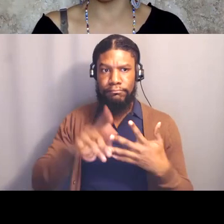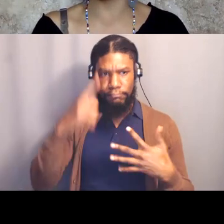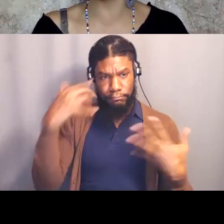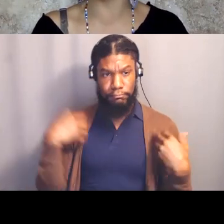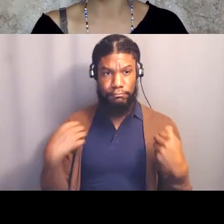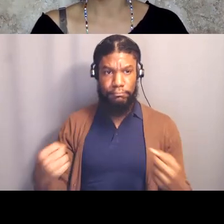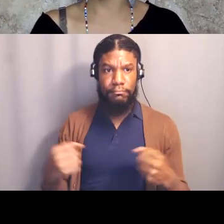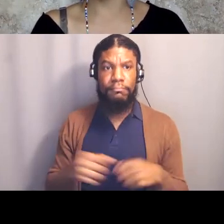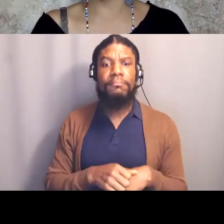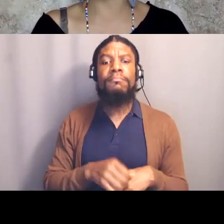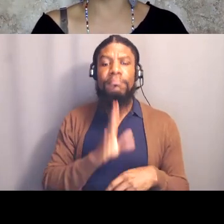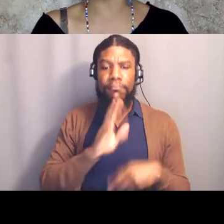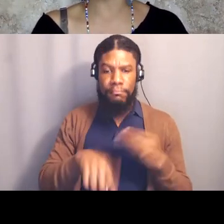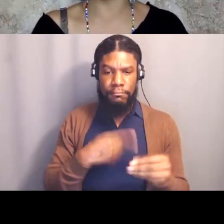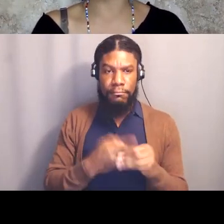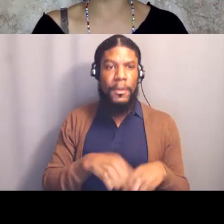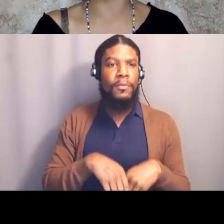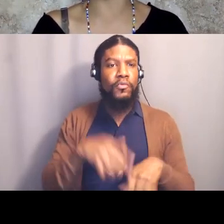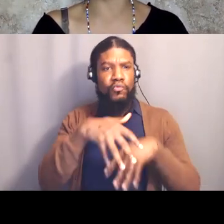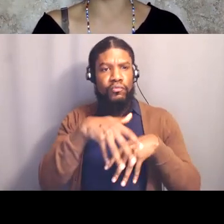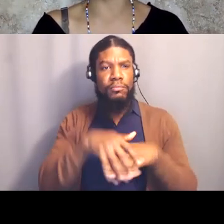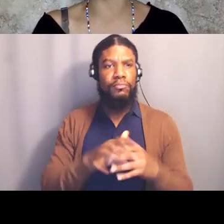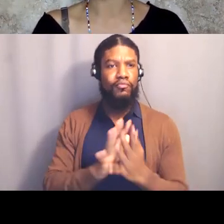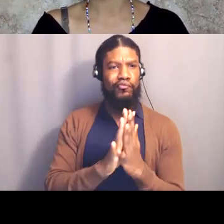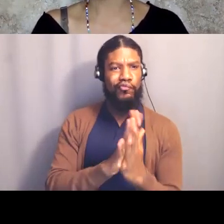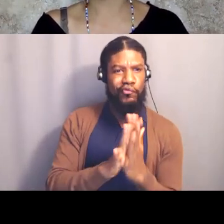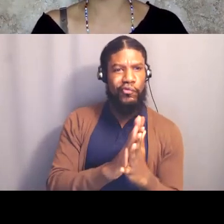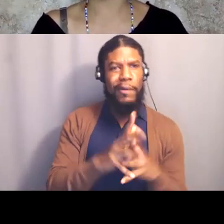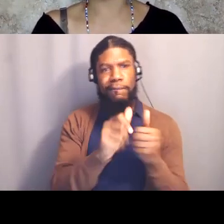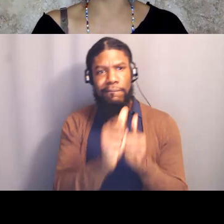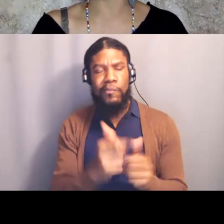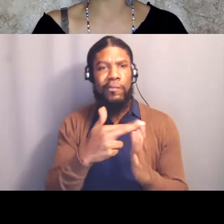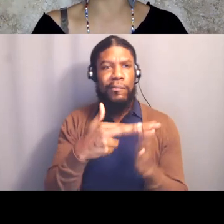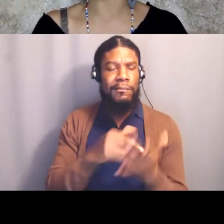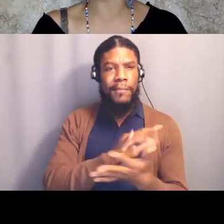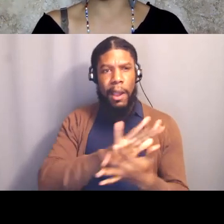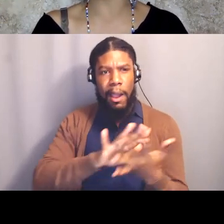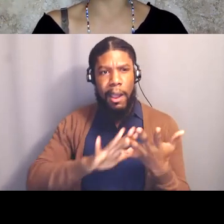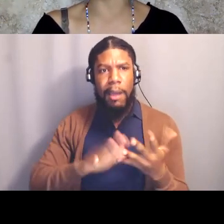and so, again, what we saw is kind of a mirror to what had been presented last year,